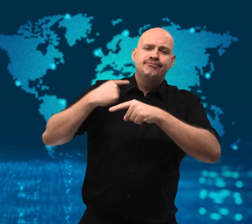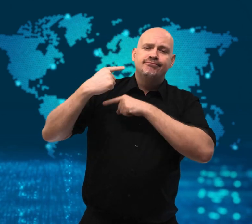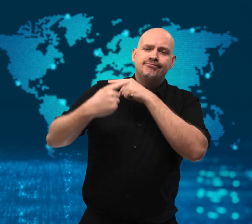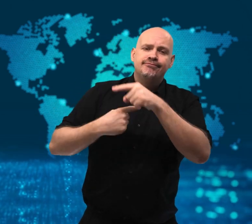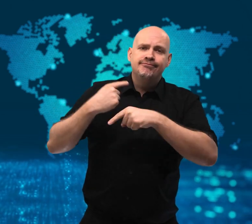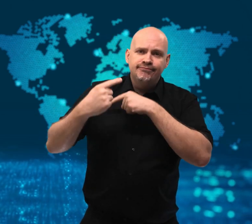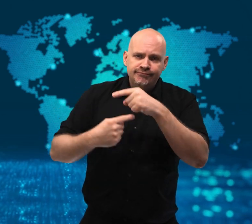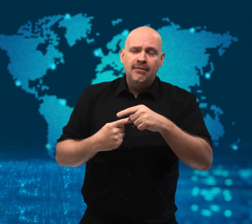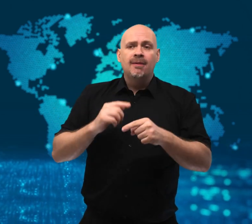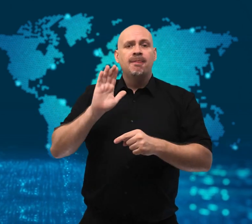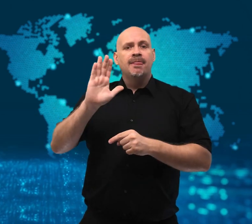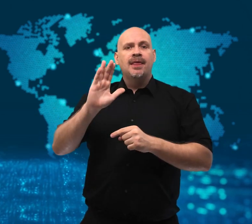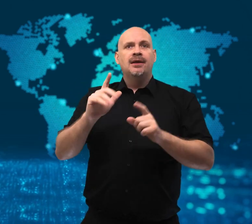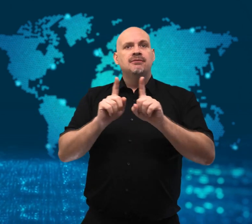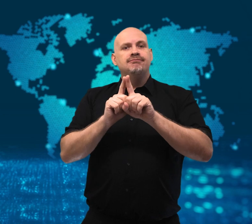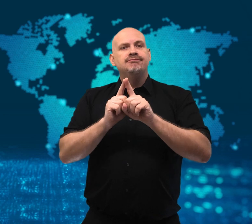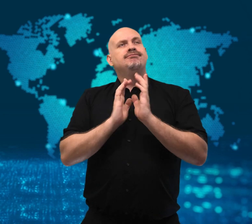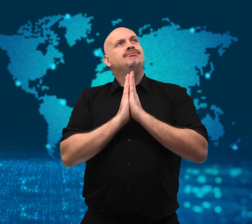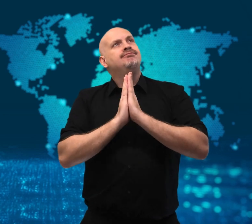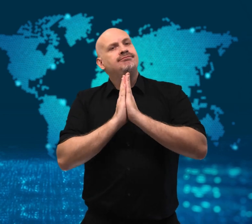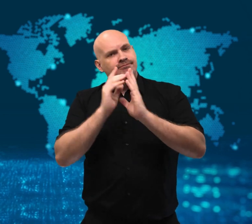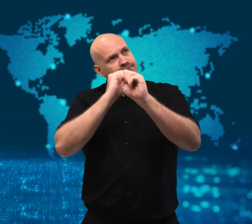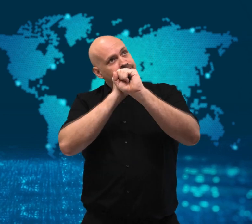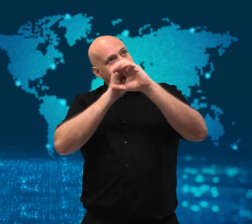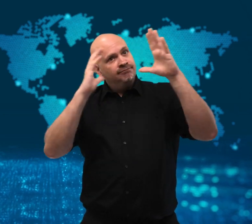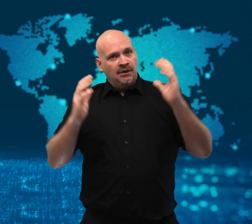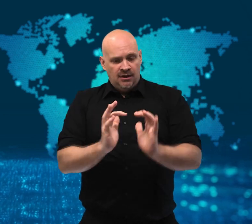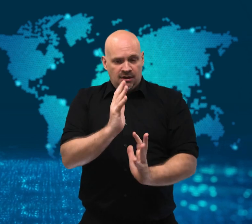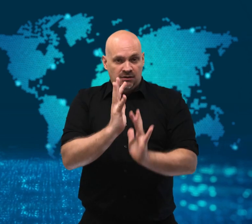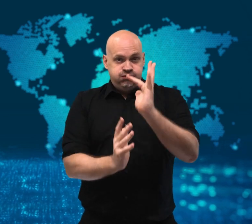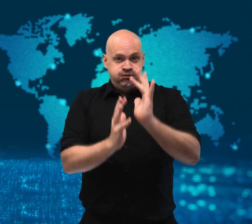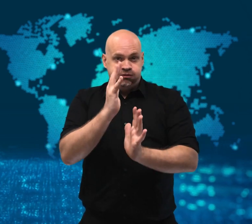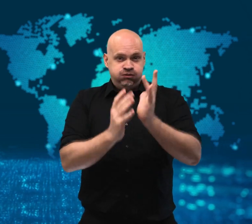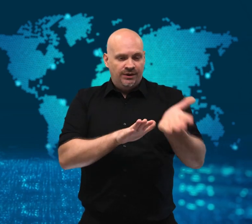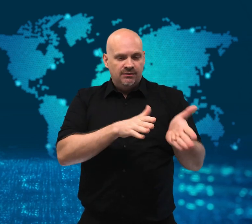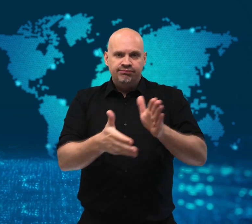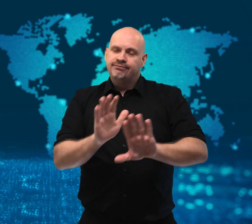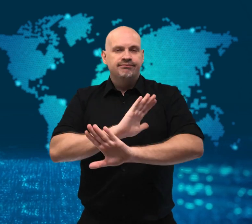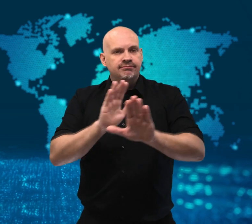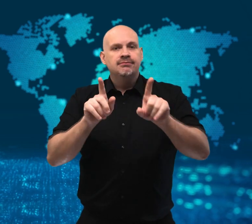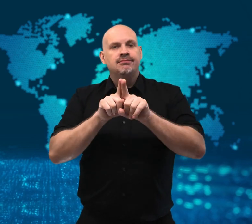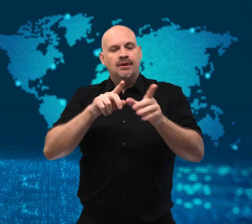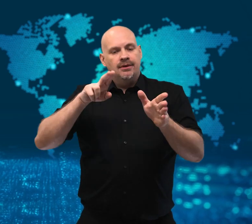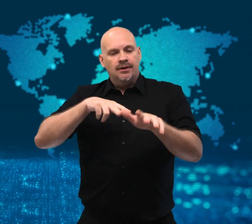relatives because of Hindu tradition.